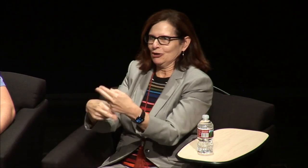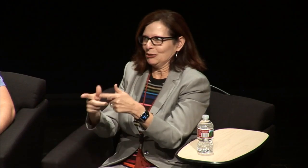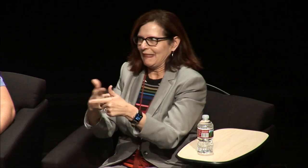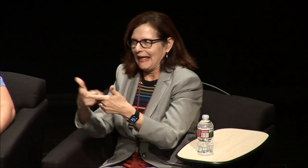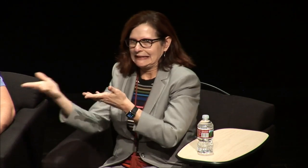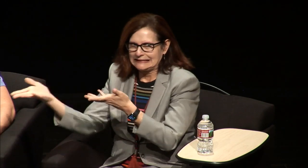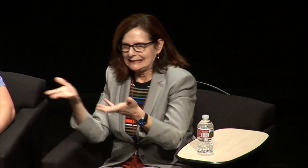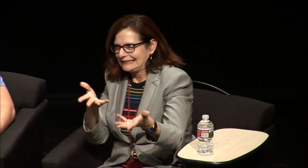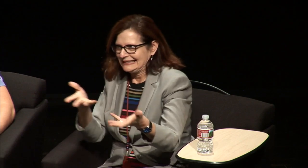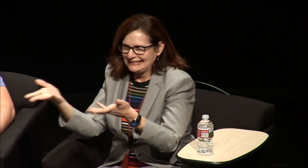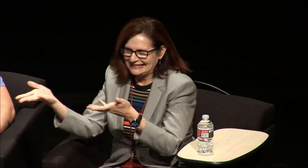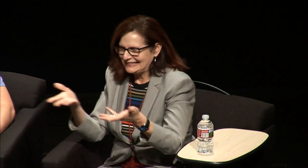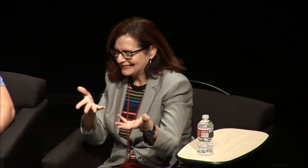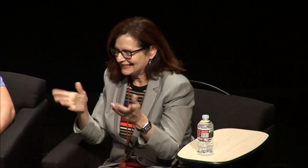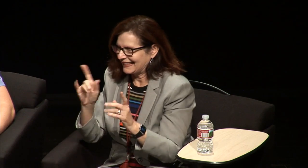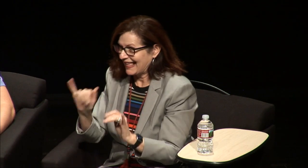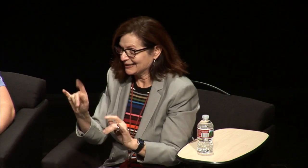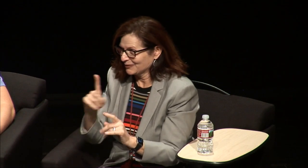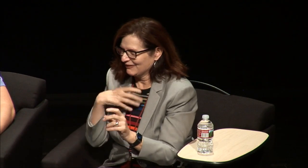don't know something putting in the same room and getting them together but I